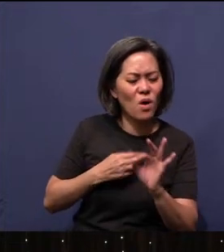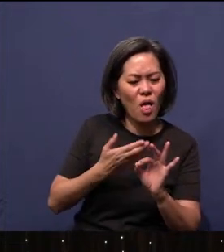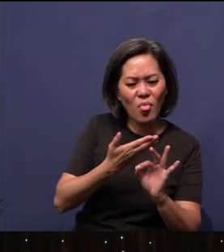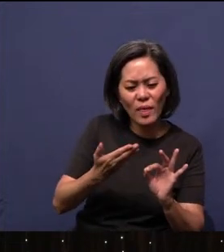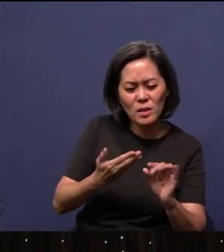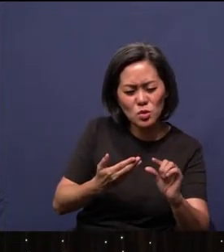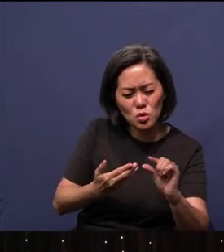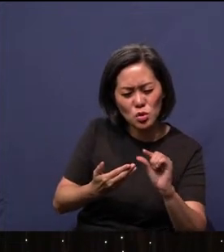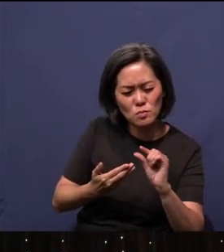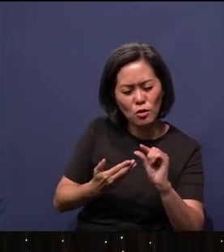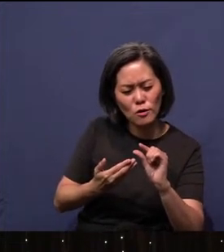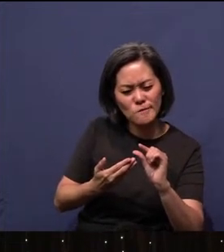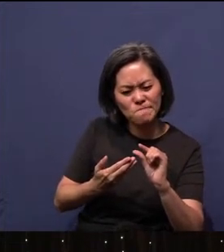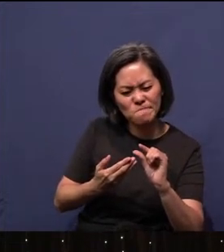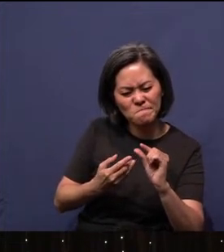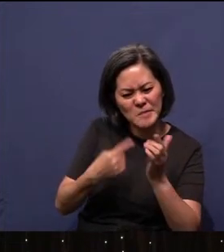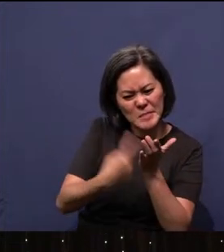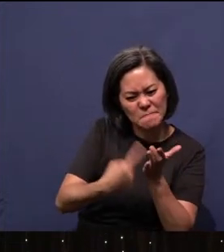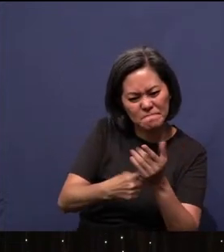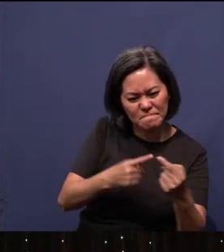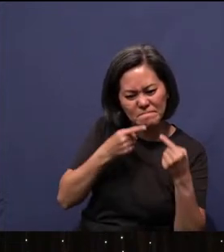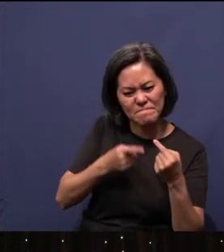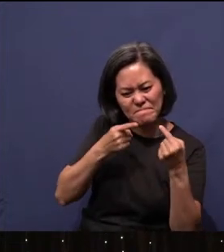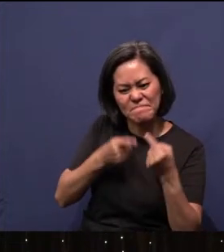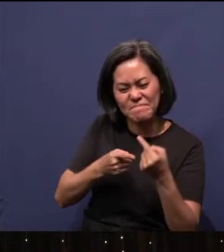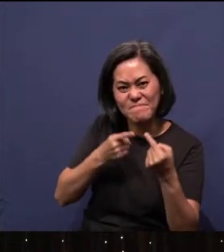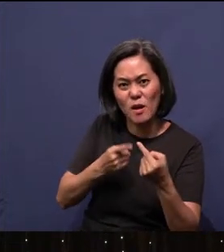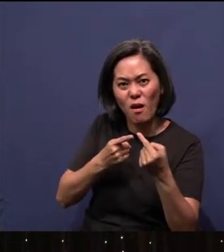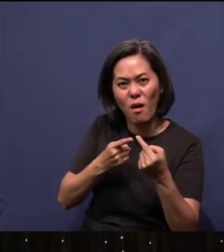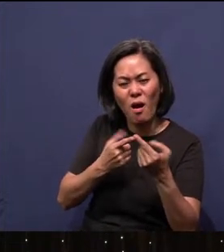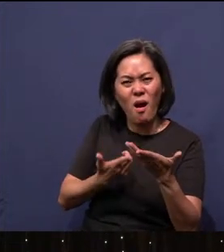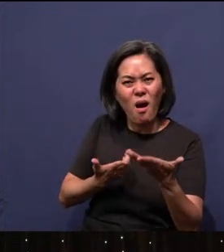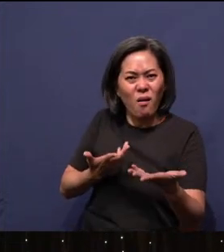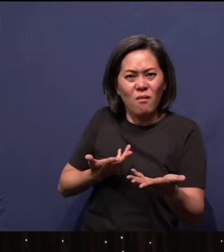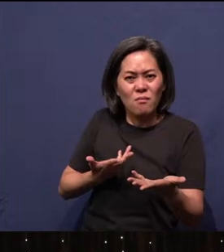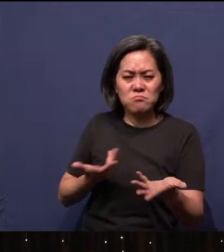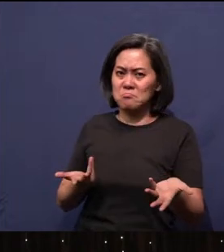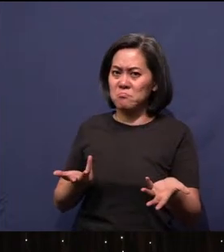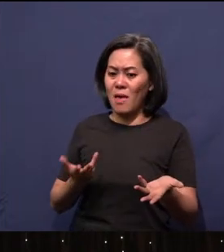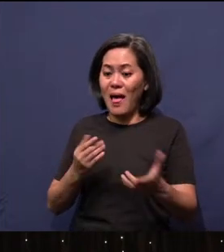debatable and we fight until the cows come home and then we engage in frivolous talk.